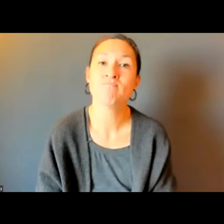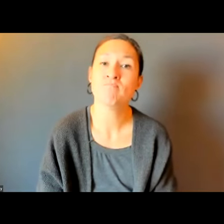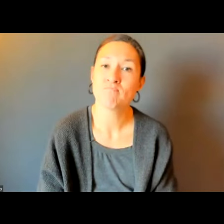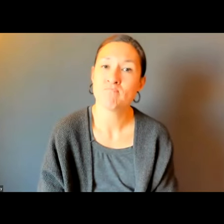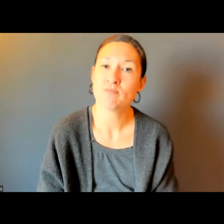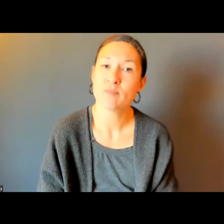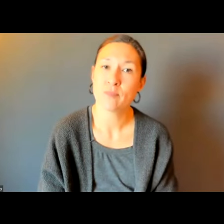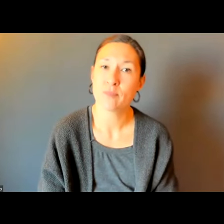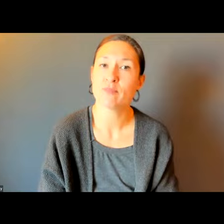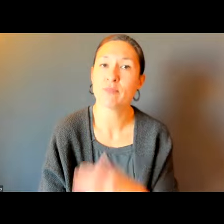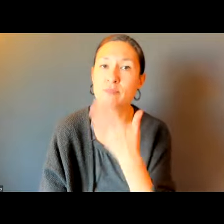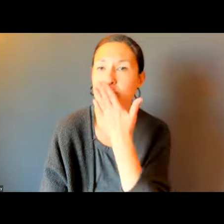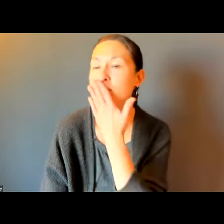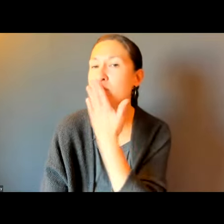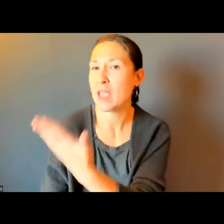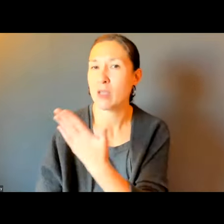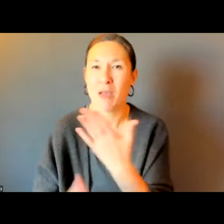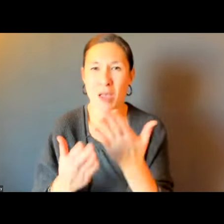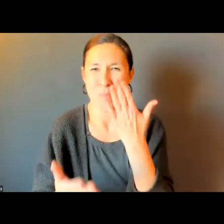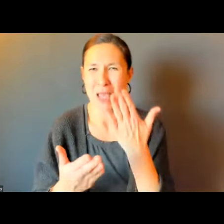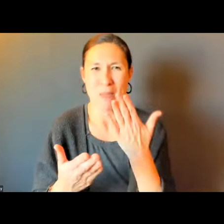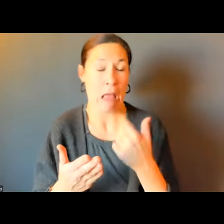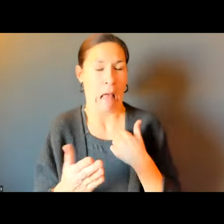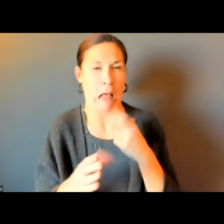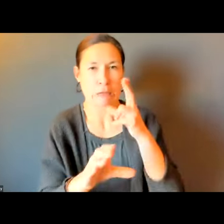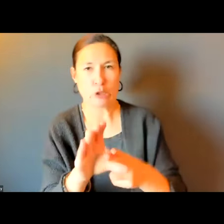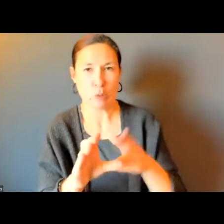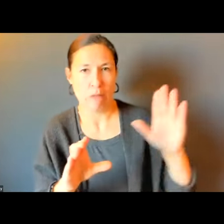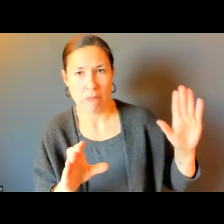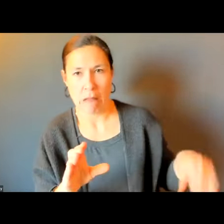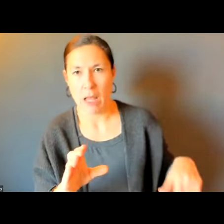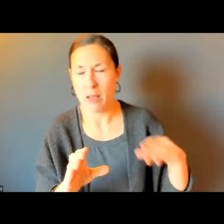TRAFFIC LIKE ROUTE 9 IN CYPRESS. JERRY, YOU ARE NEXT.